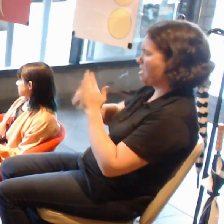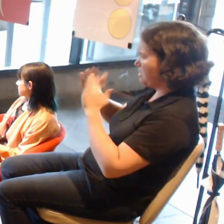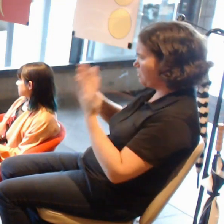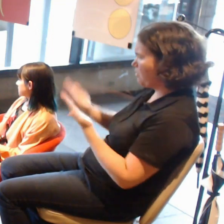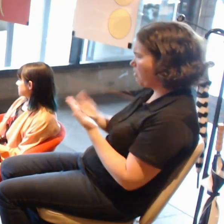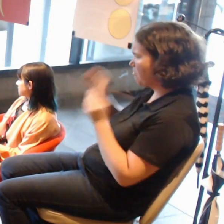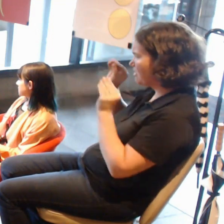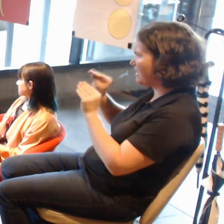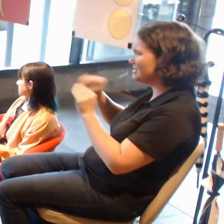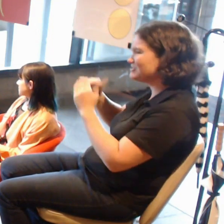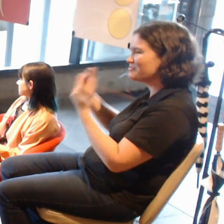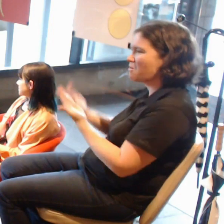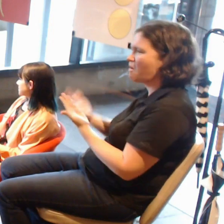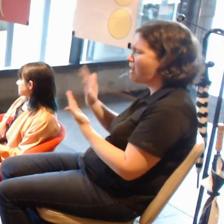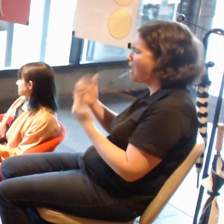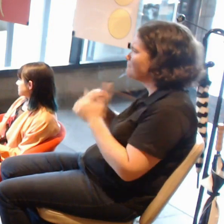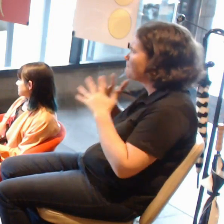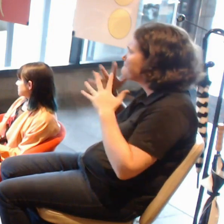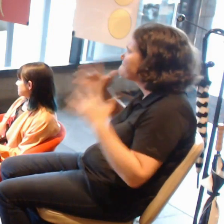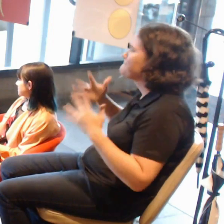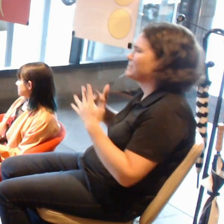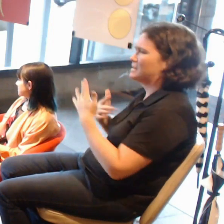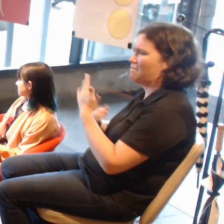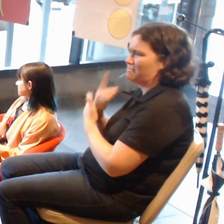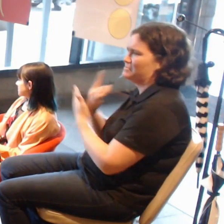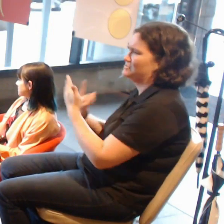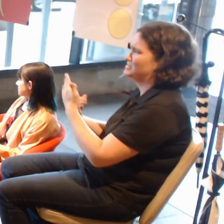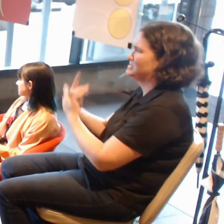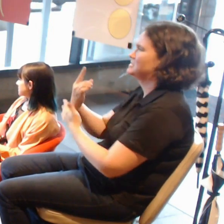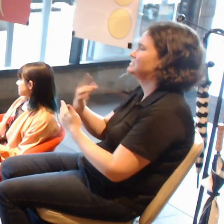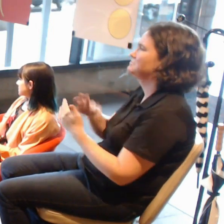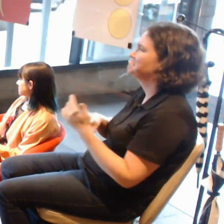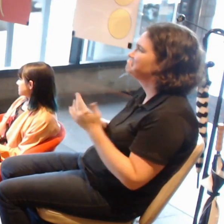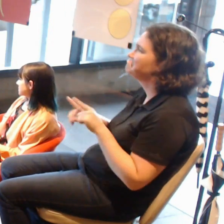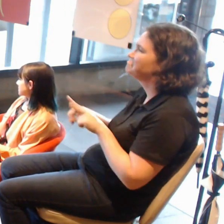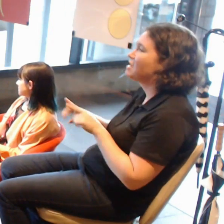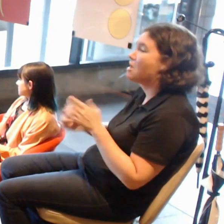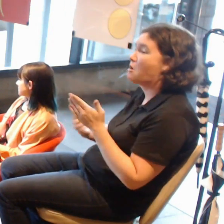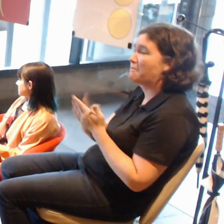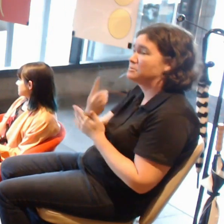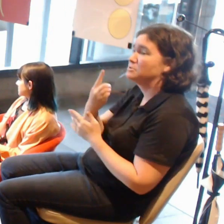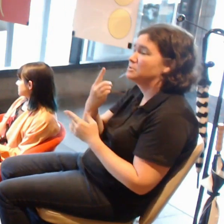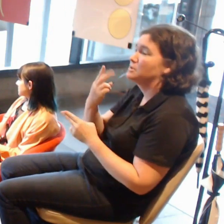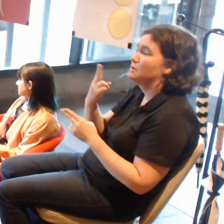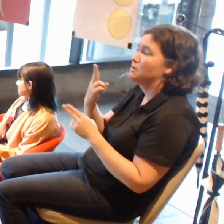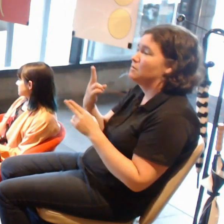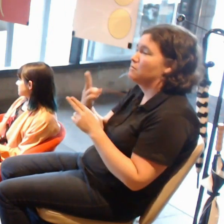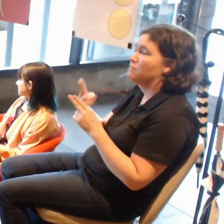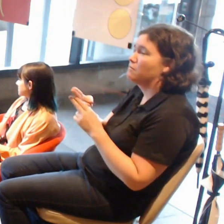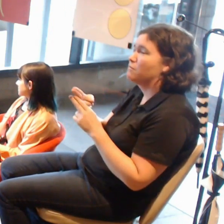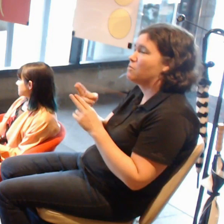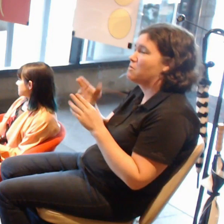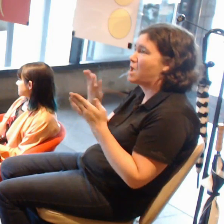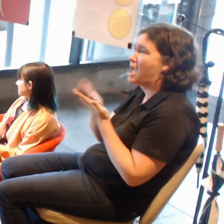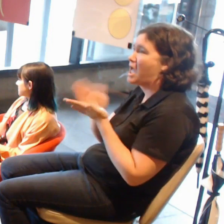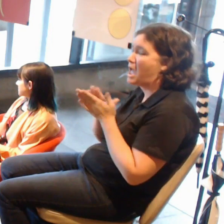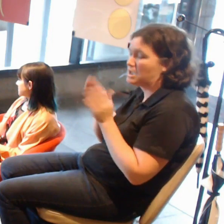For example, both with abstract things, to teach people abstract concepts,